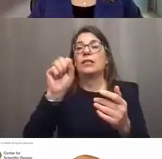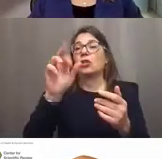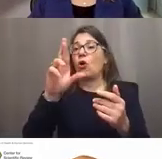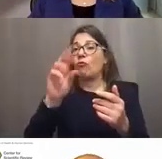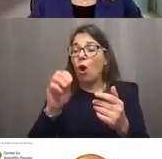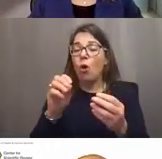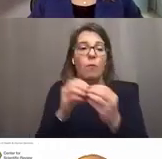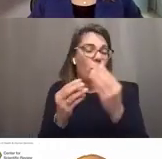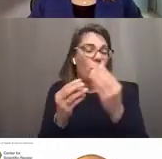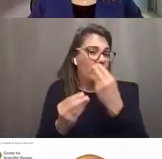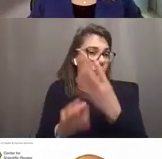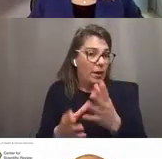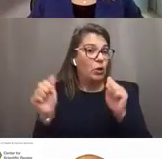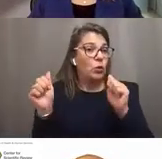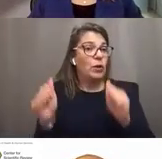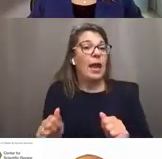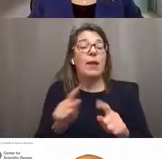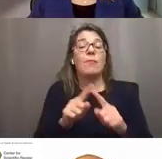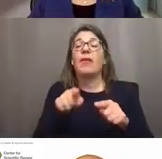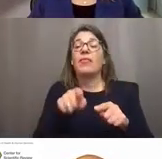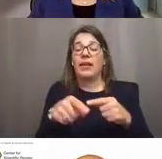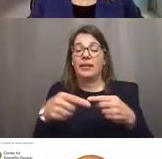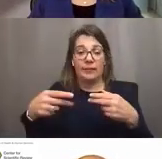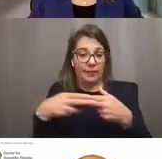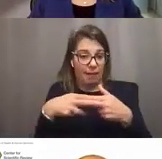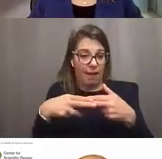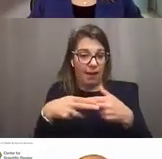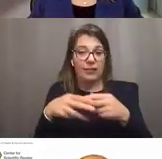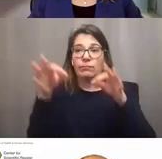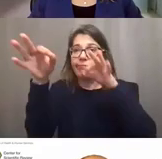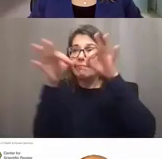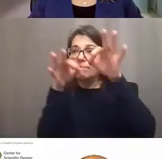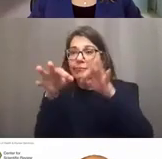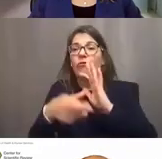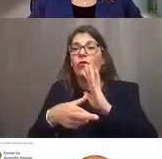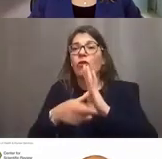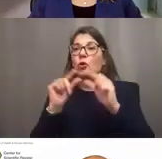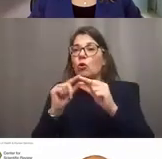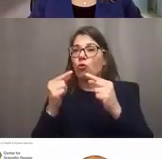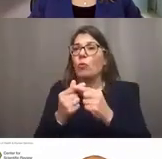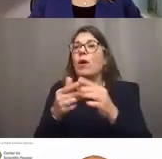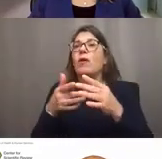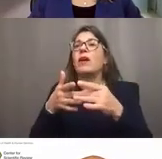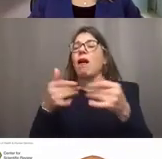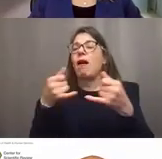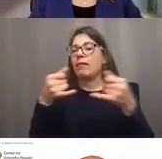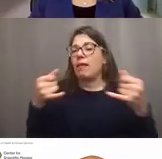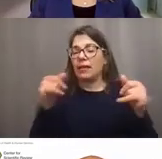but the site actually provides the written guidelines for the review group. These are the same guidelines that we use in DRR